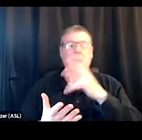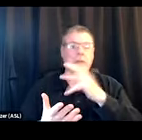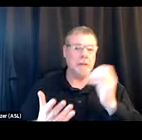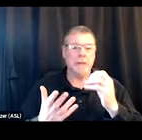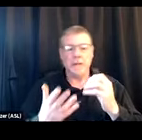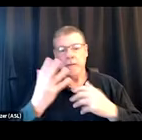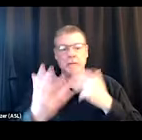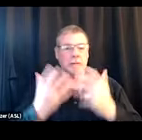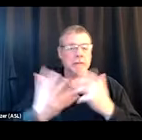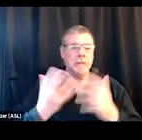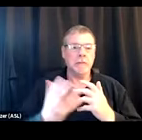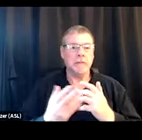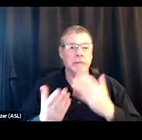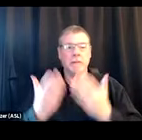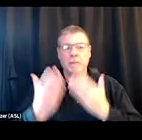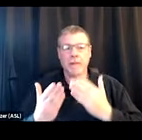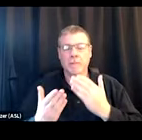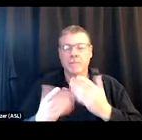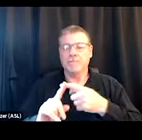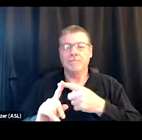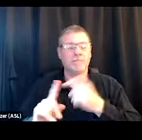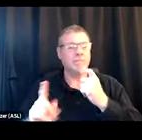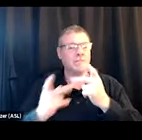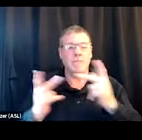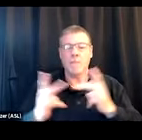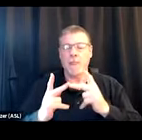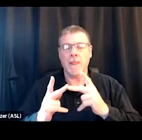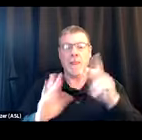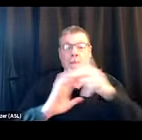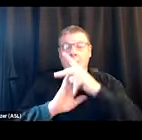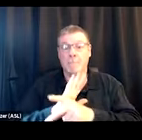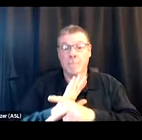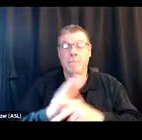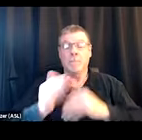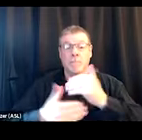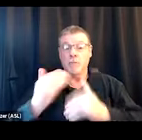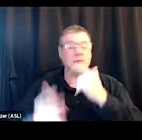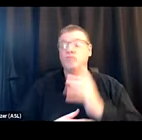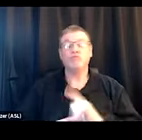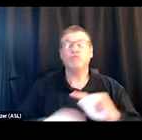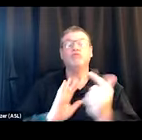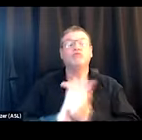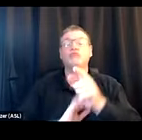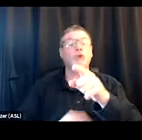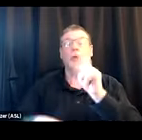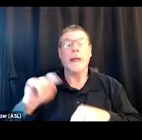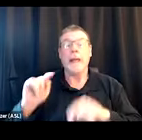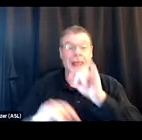Maybe they're coming from places where there are policies and procedures that would say, like, well, you can't be here if you are using substances.